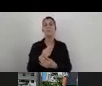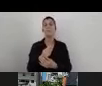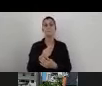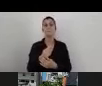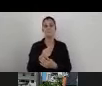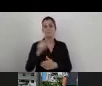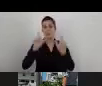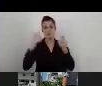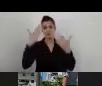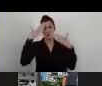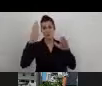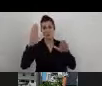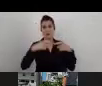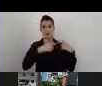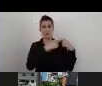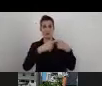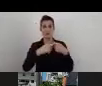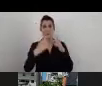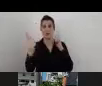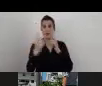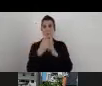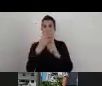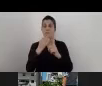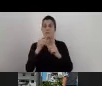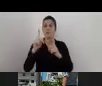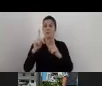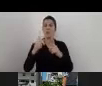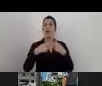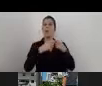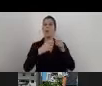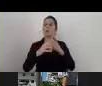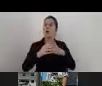this organization, is today the leading organization regarding accessibility,